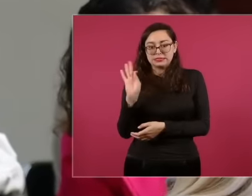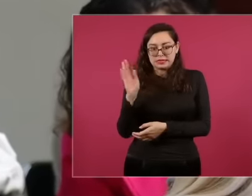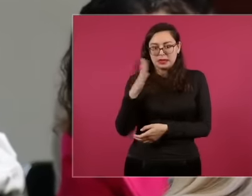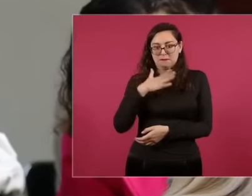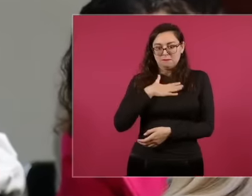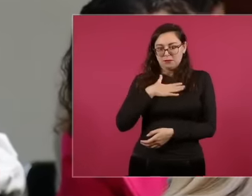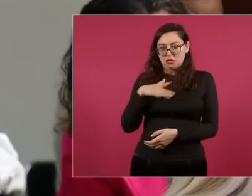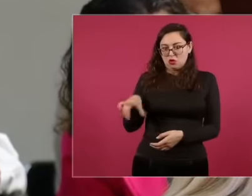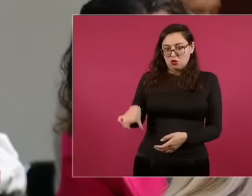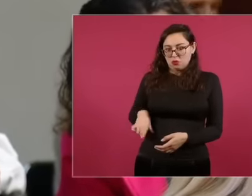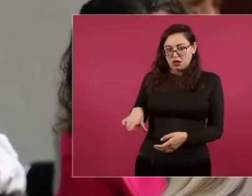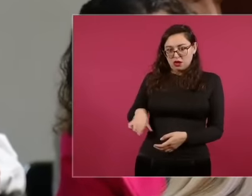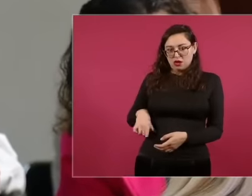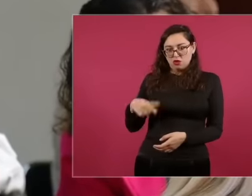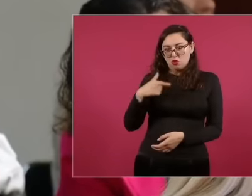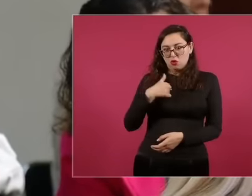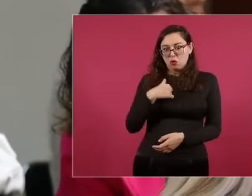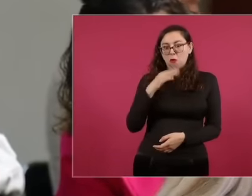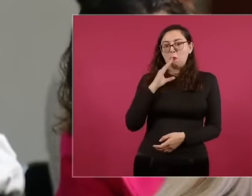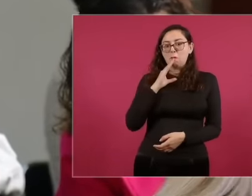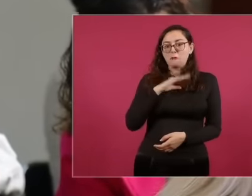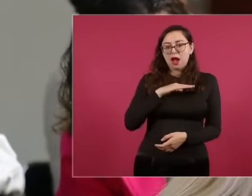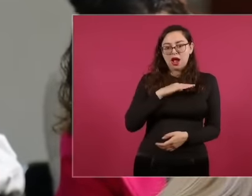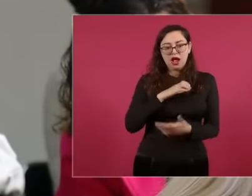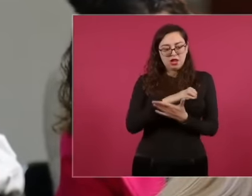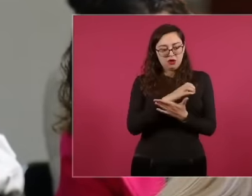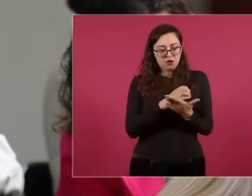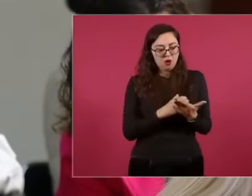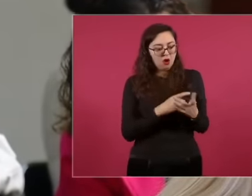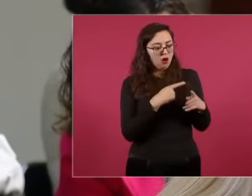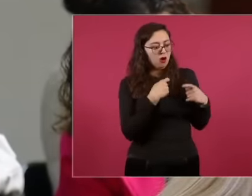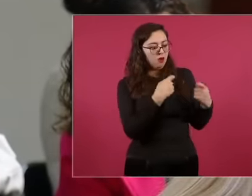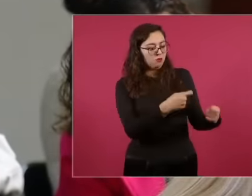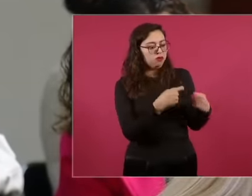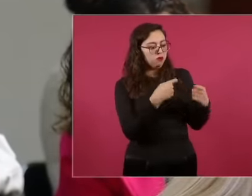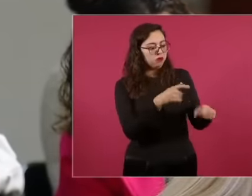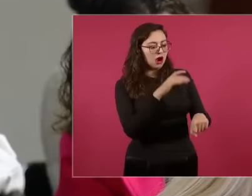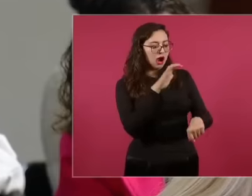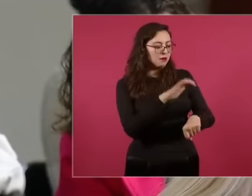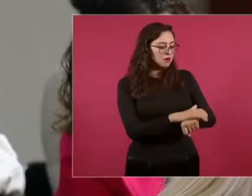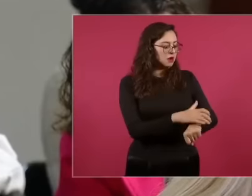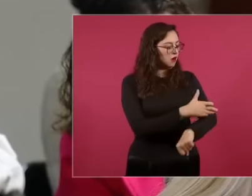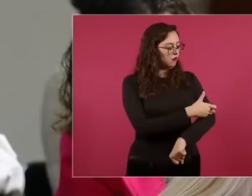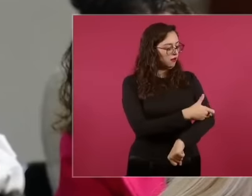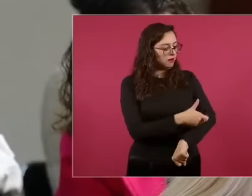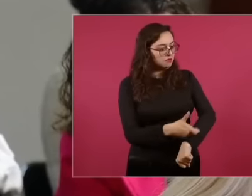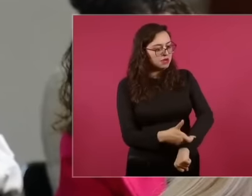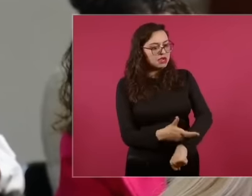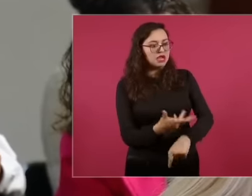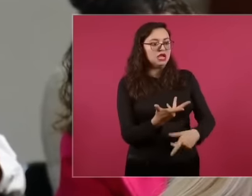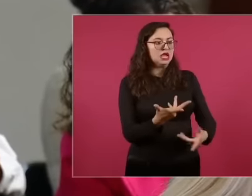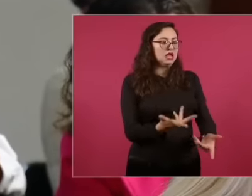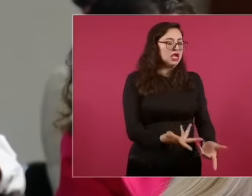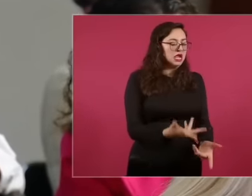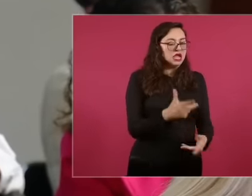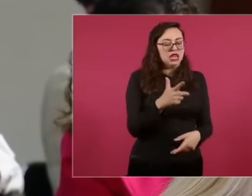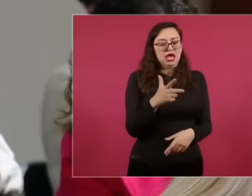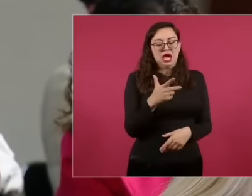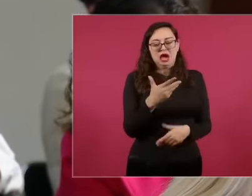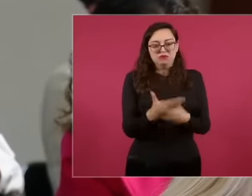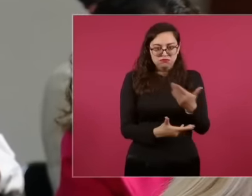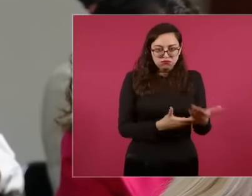tolerating that work be given to friends, relatives, public officials, because sometimes even they